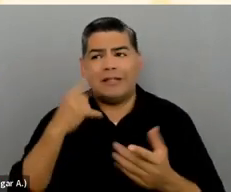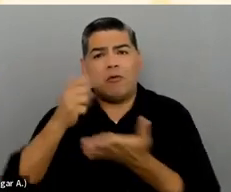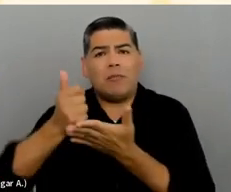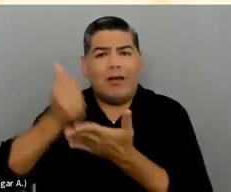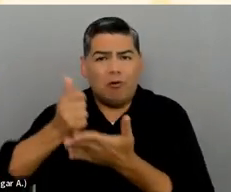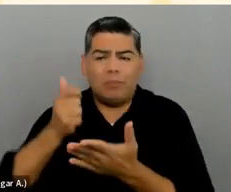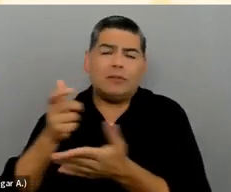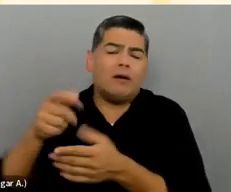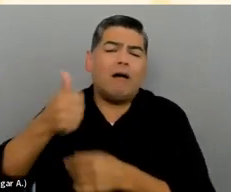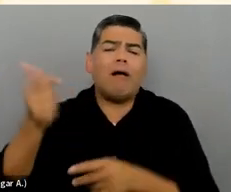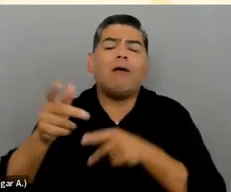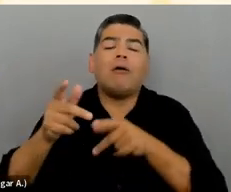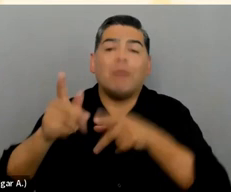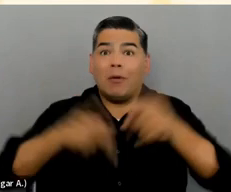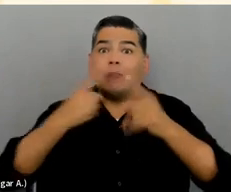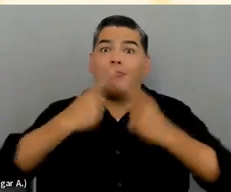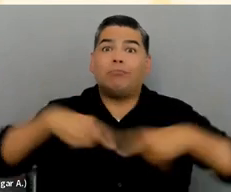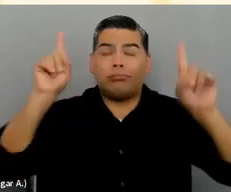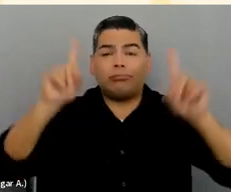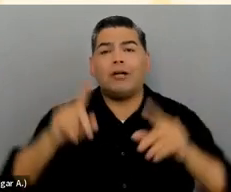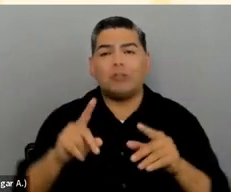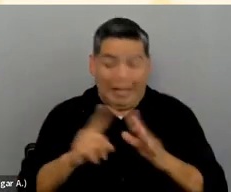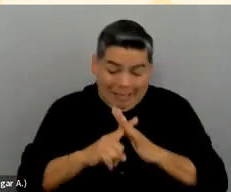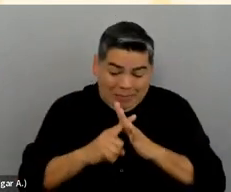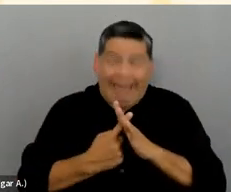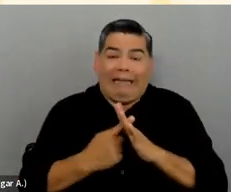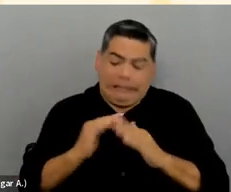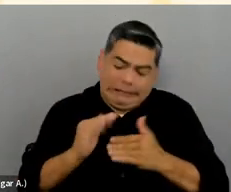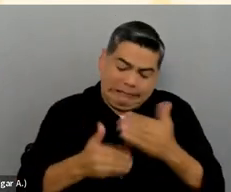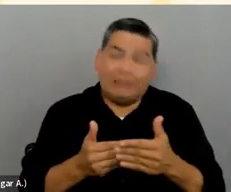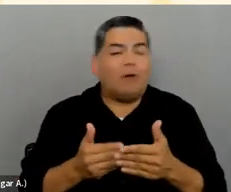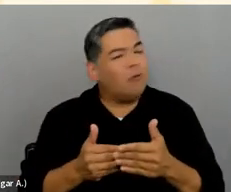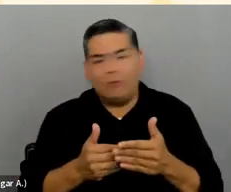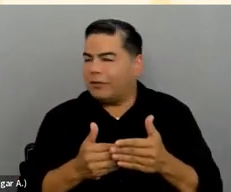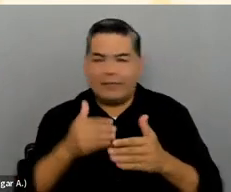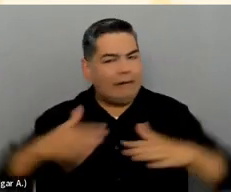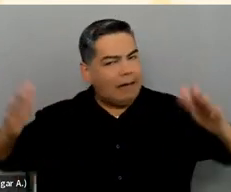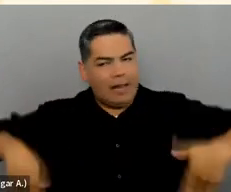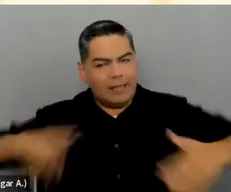So out of the box, probably not going to be accessible. You're probably still going to need to do some work,